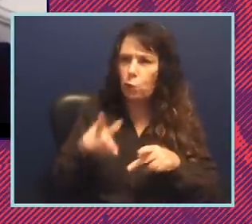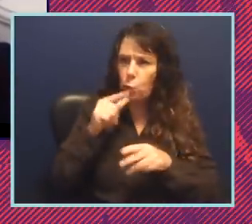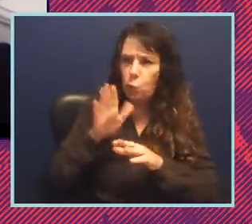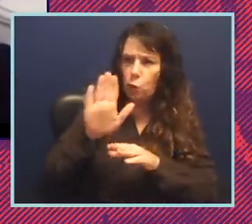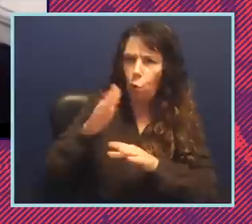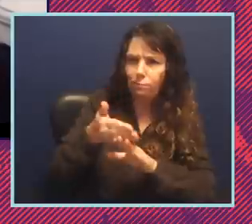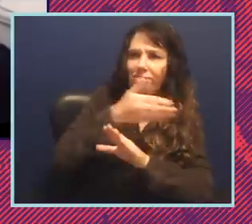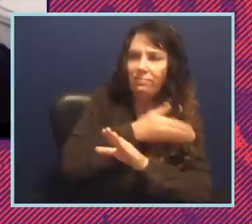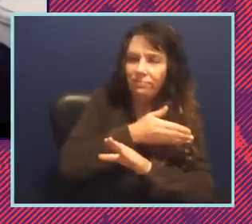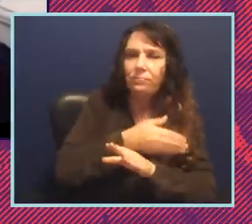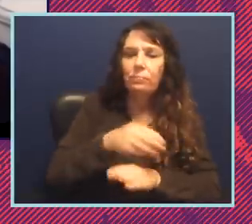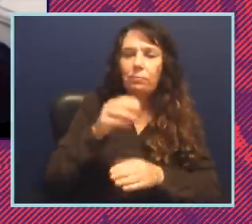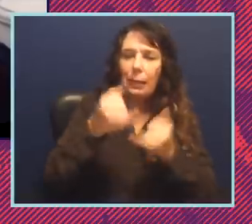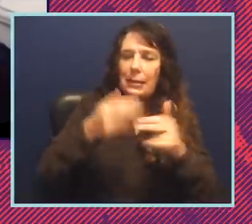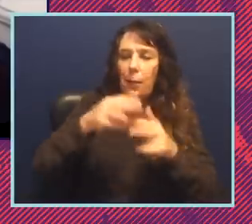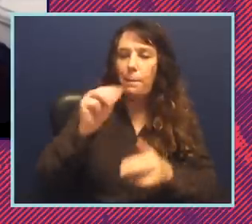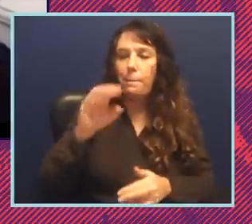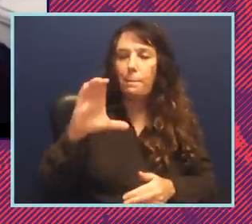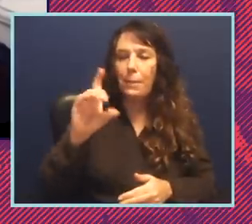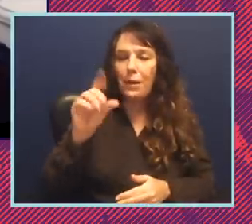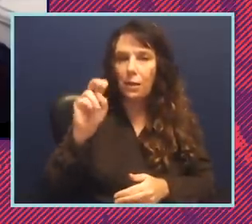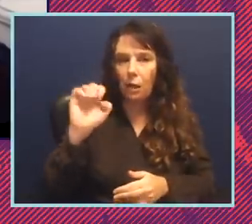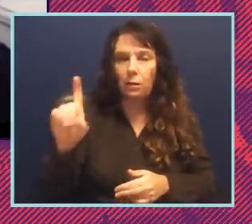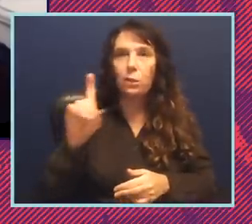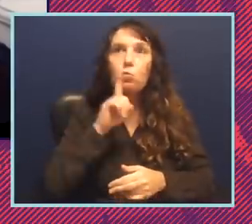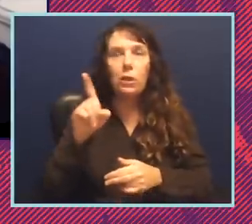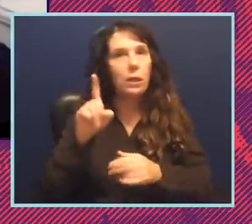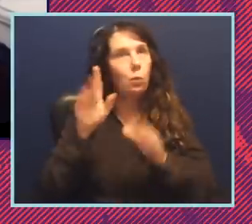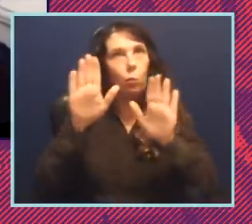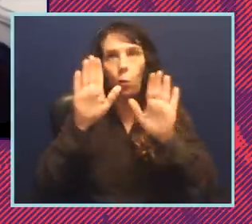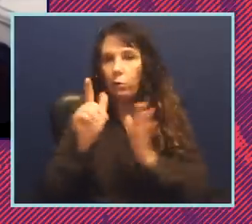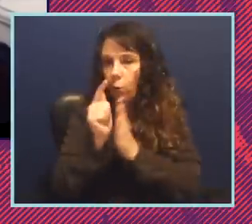um one of the great voting rights litigators of the aclu started the organization back in the 60s